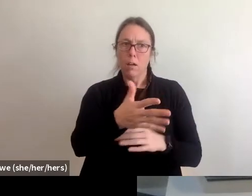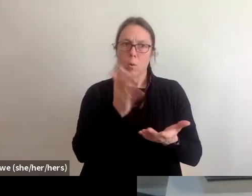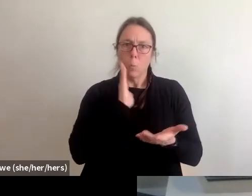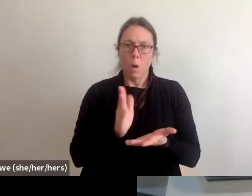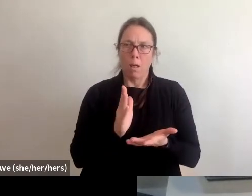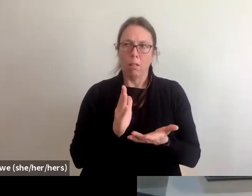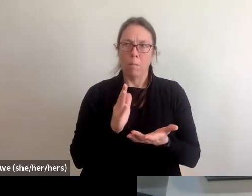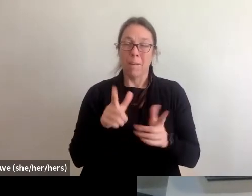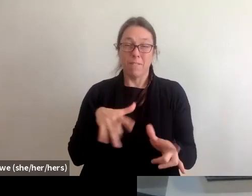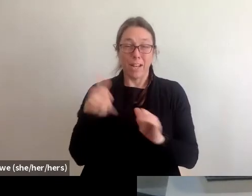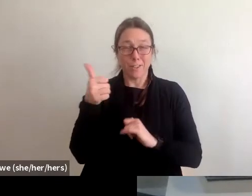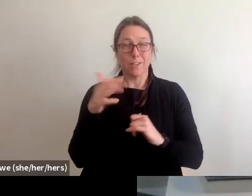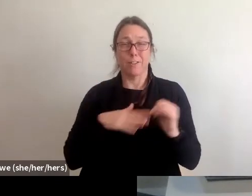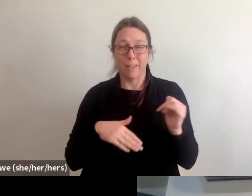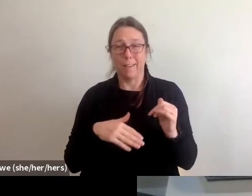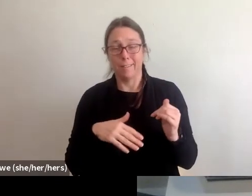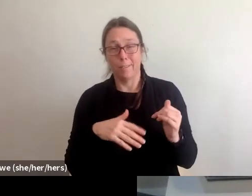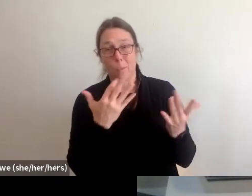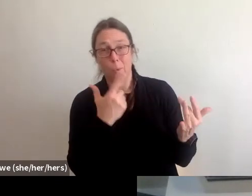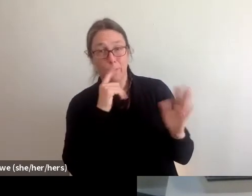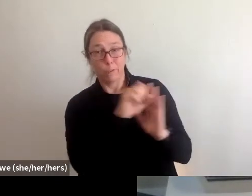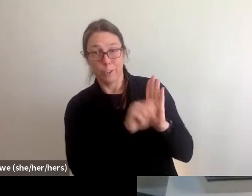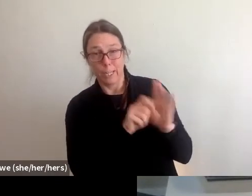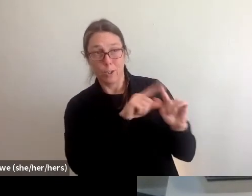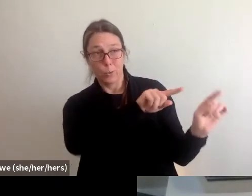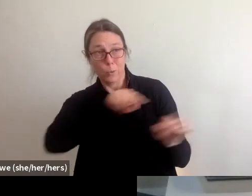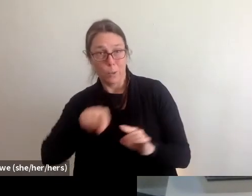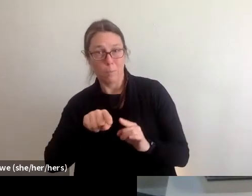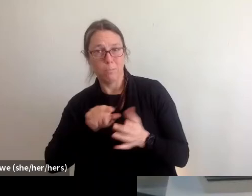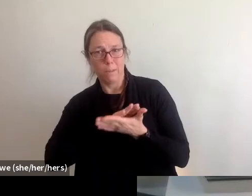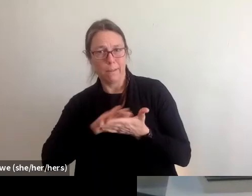Stay safe and follow the authorities directions